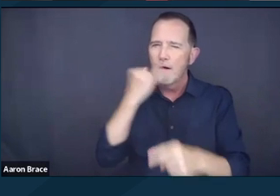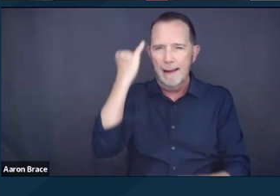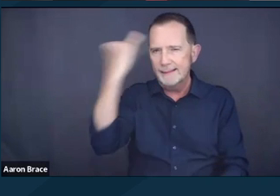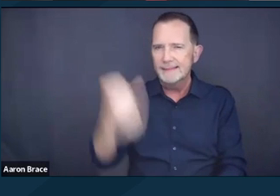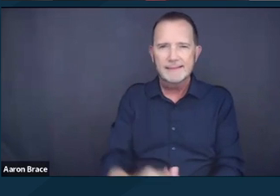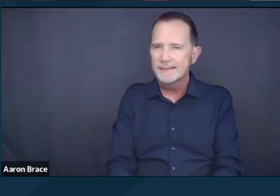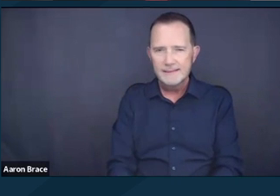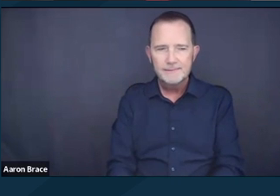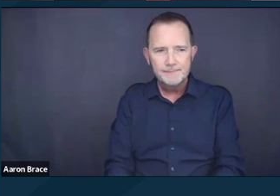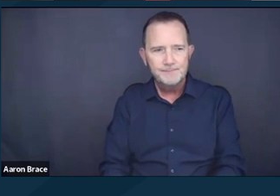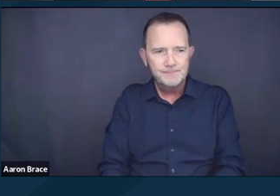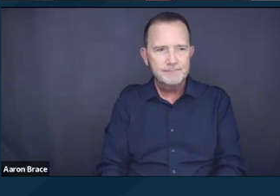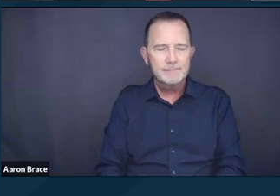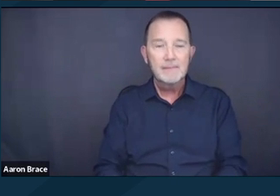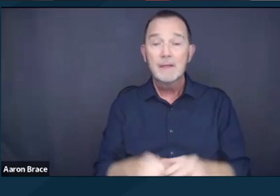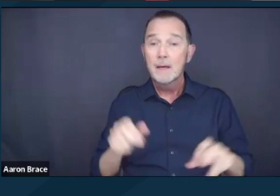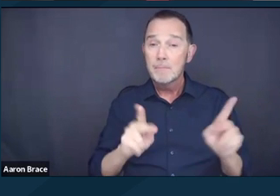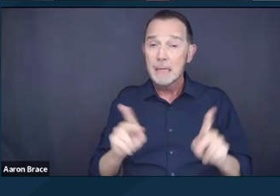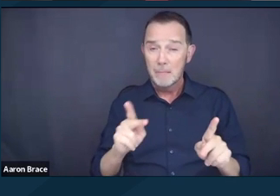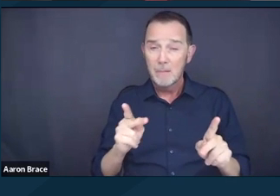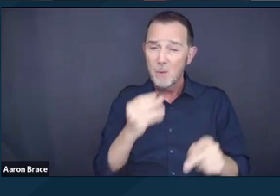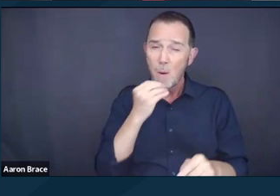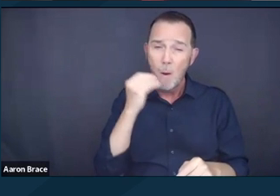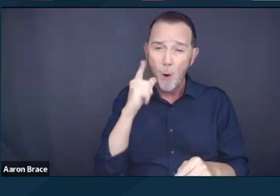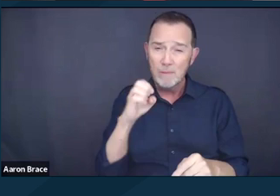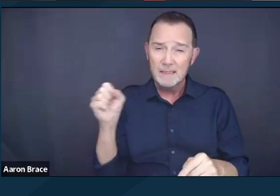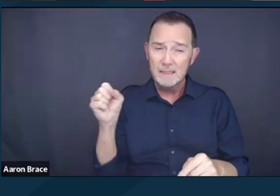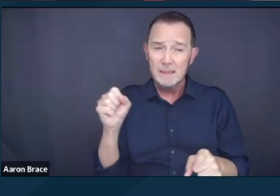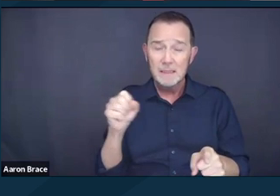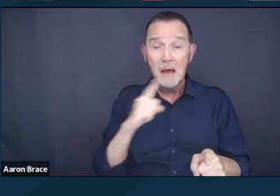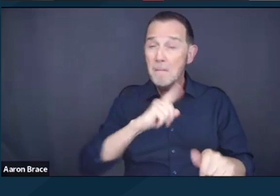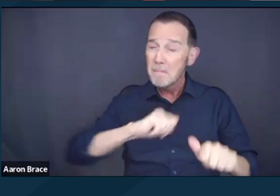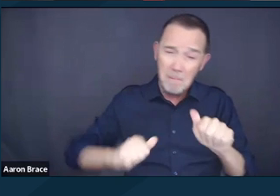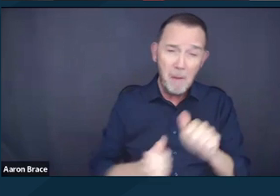that most people experiencing homelessness do not have a mental health condition,